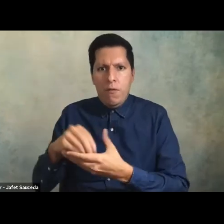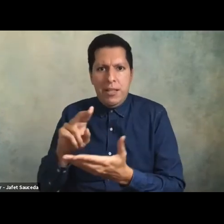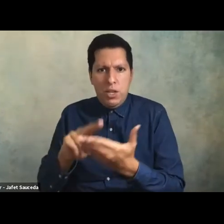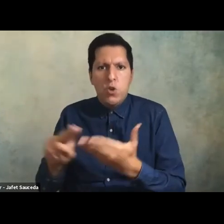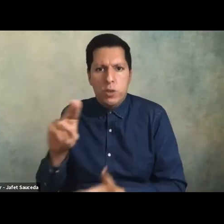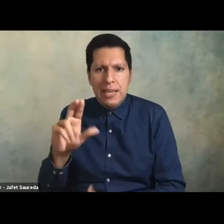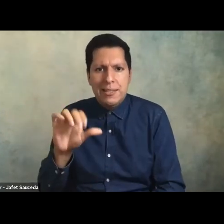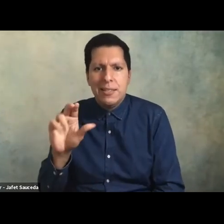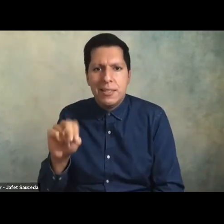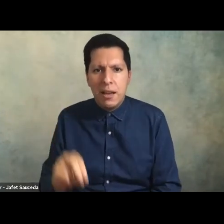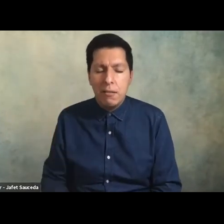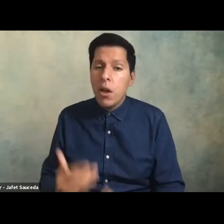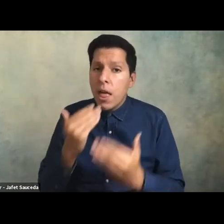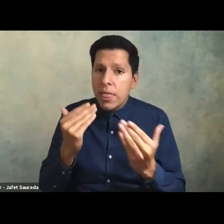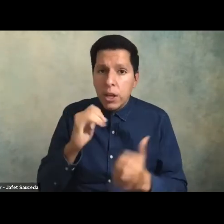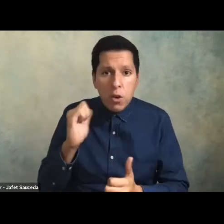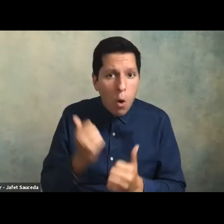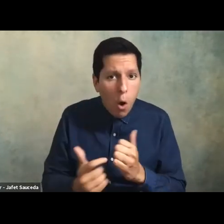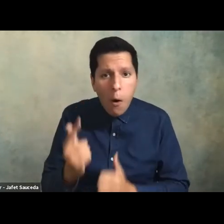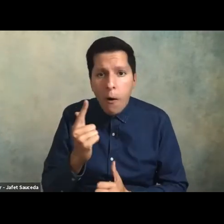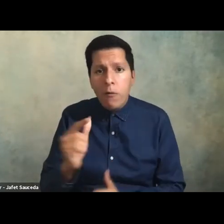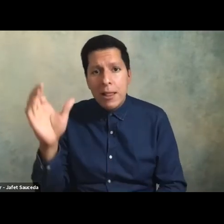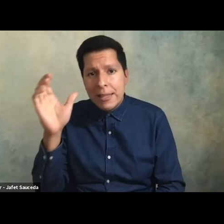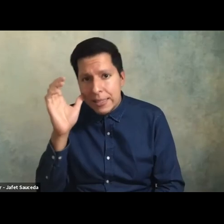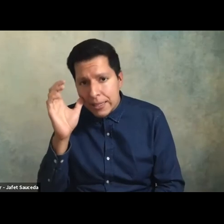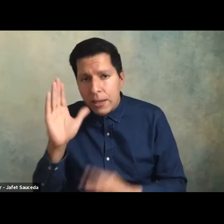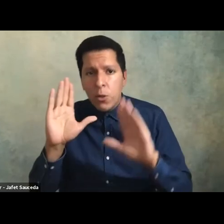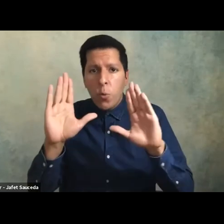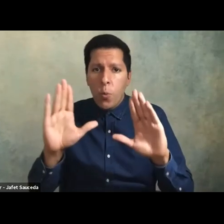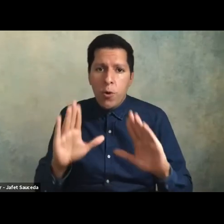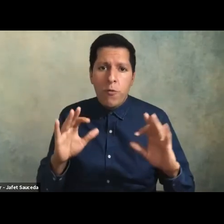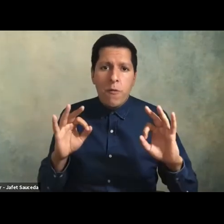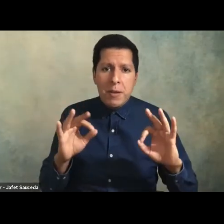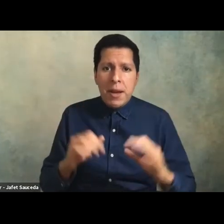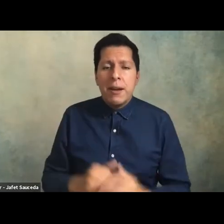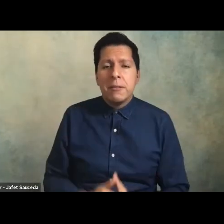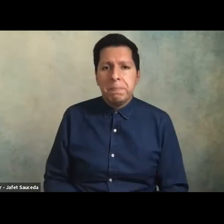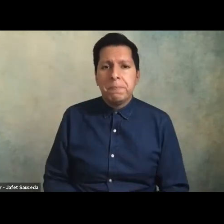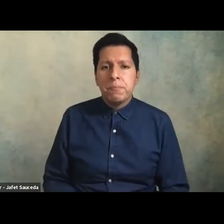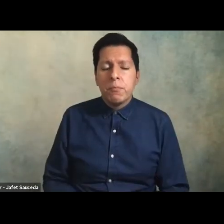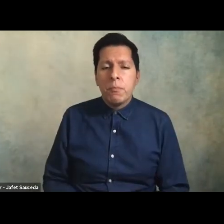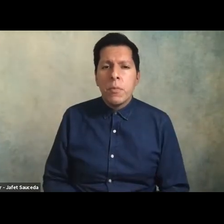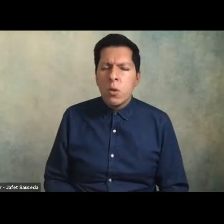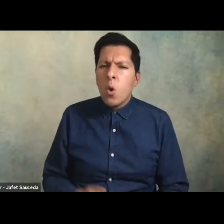for listening and all the wonderful feedback um so our first one of the first questions we got